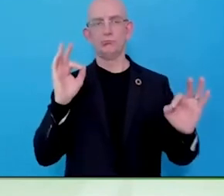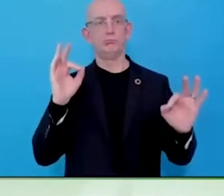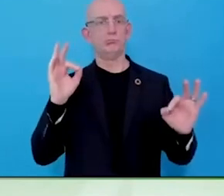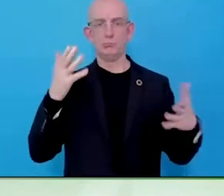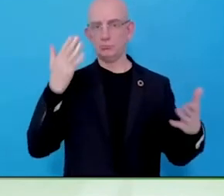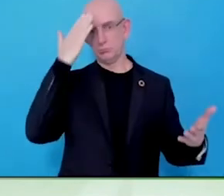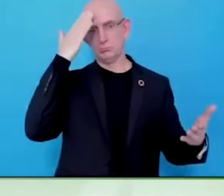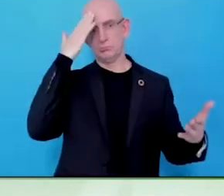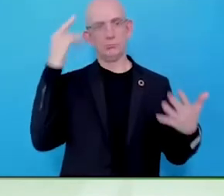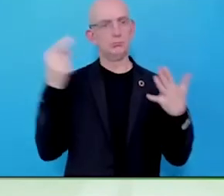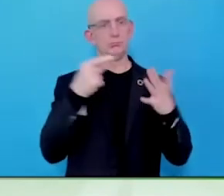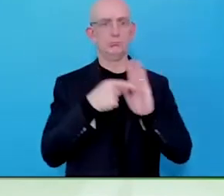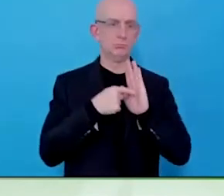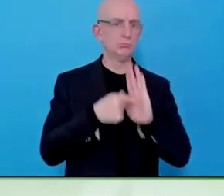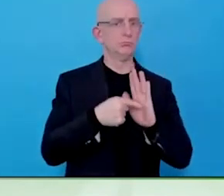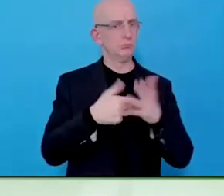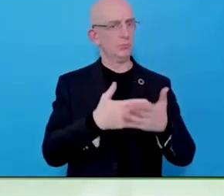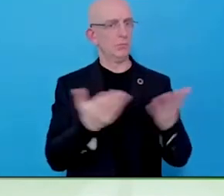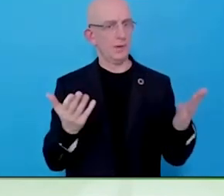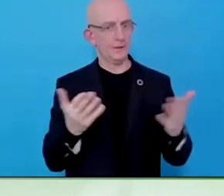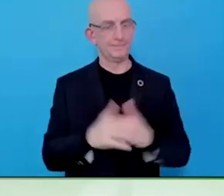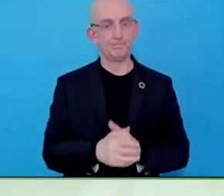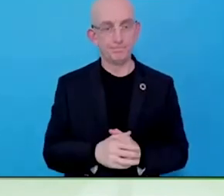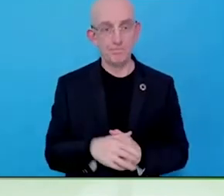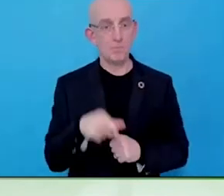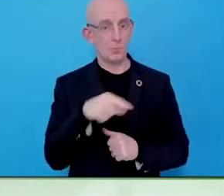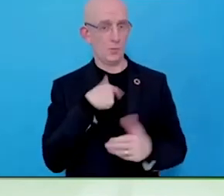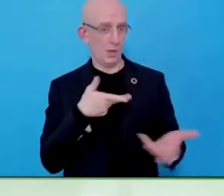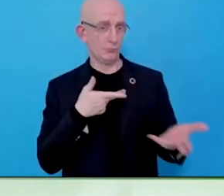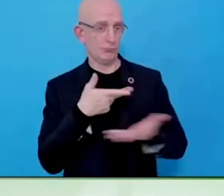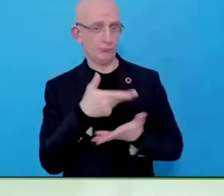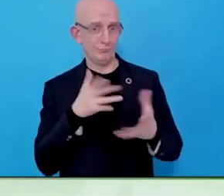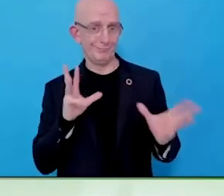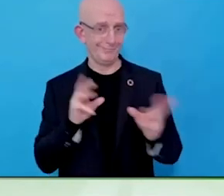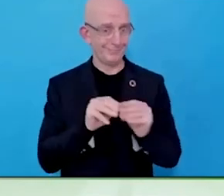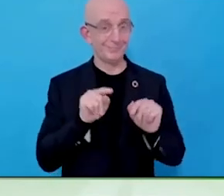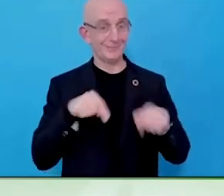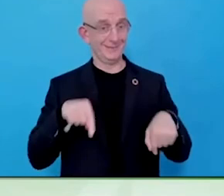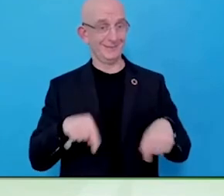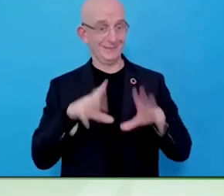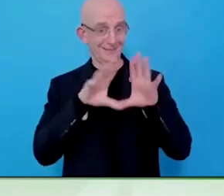For organisations and for individuals, can you speak to the